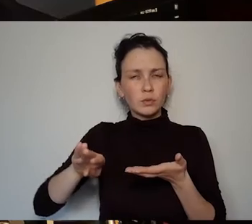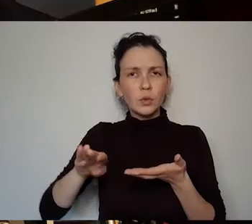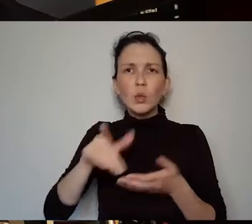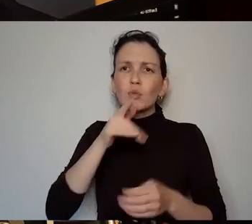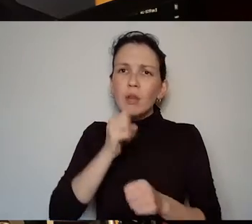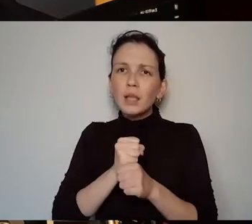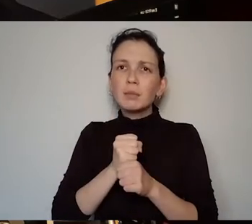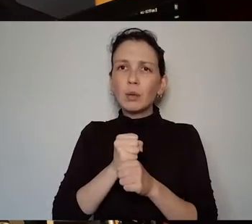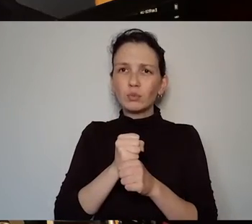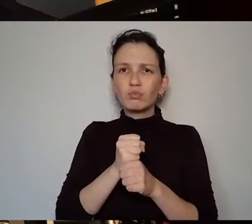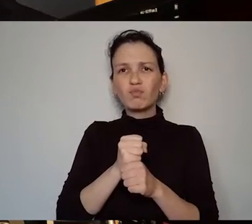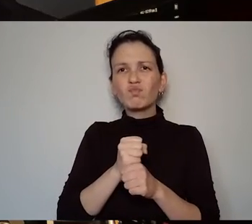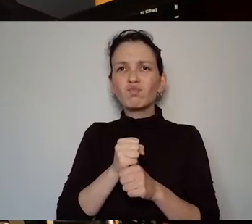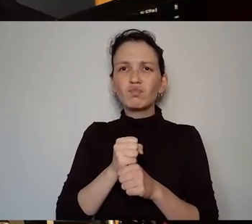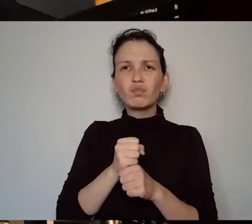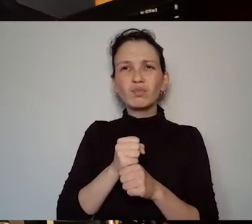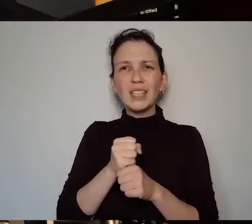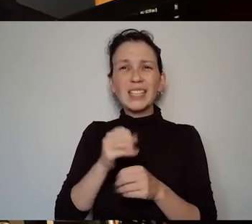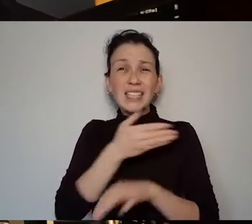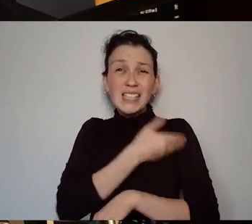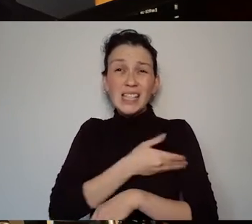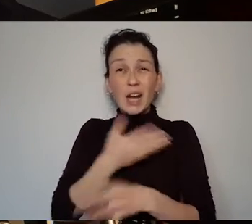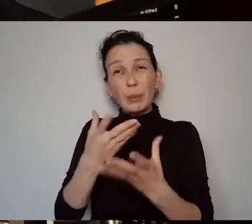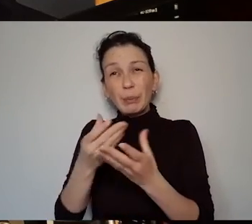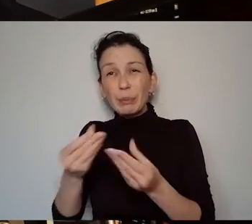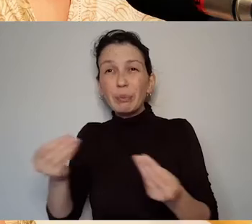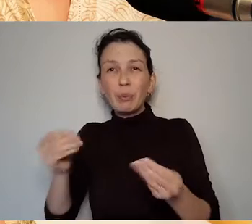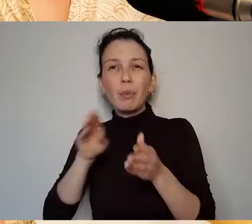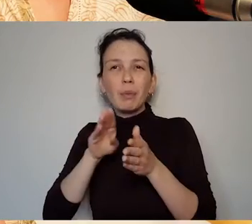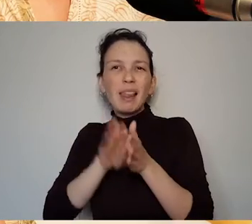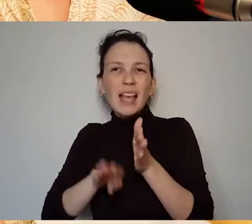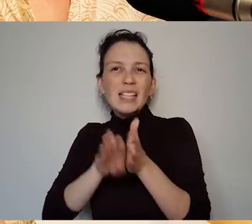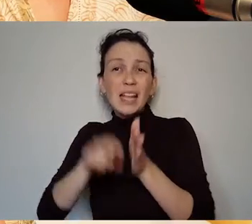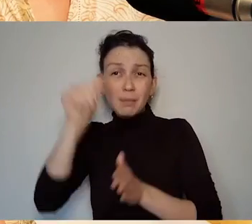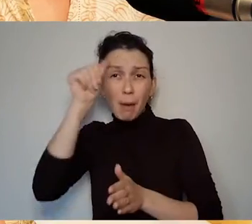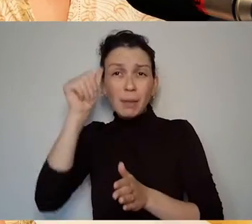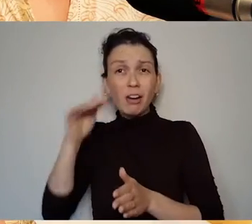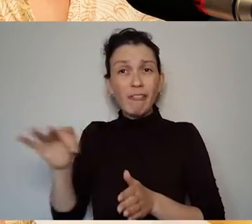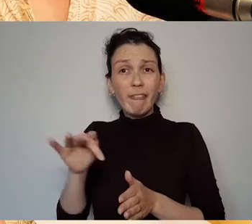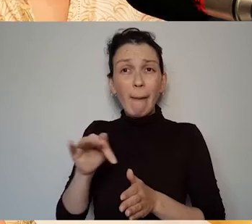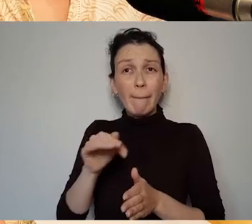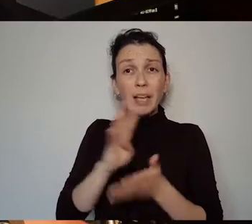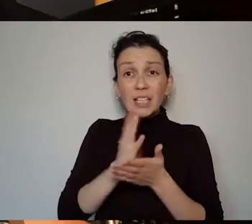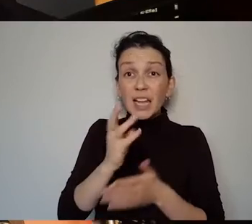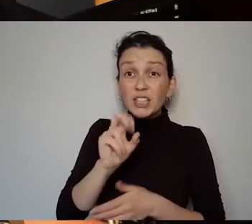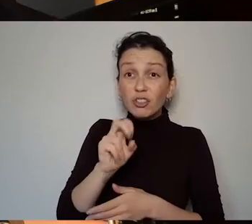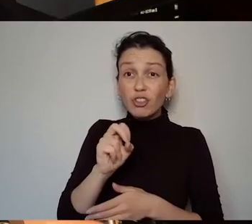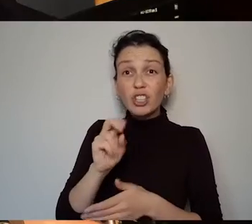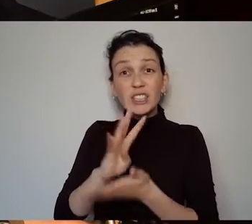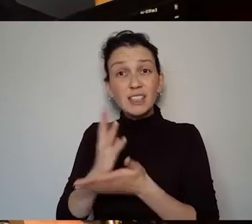out of favour from the kind of the late 30s 40s was was that correct? The early 40s. The early 40s